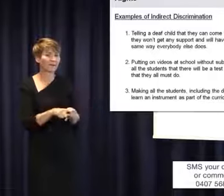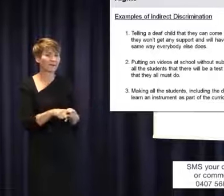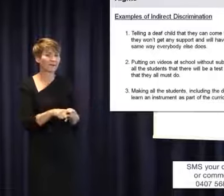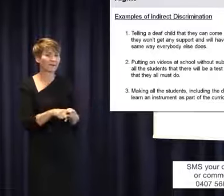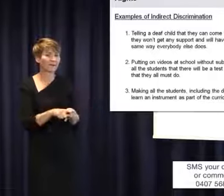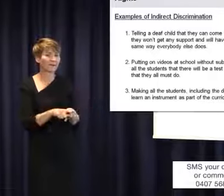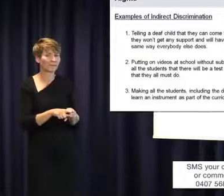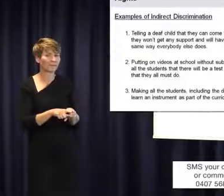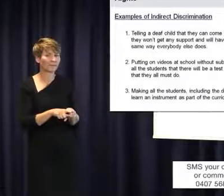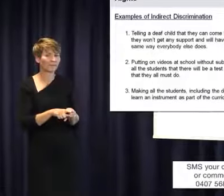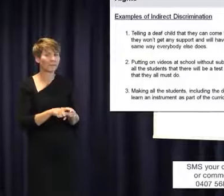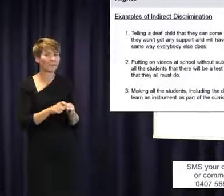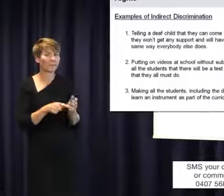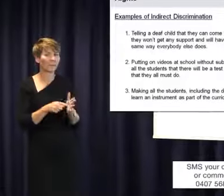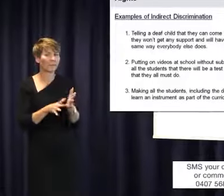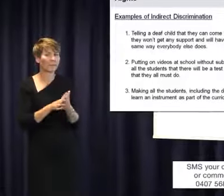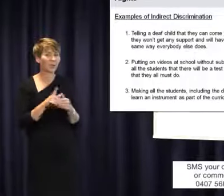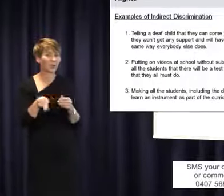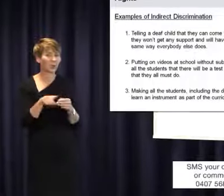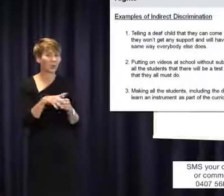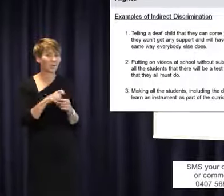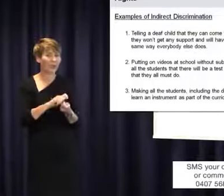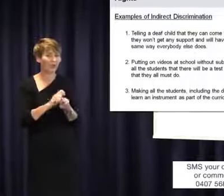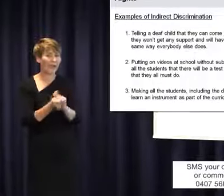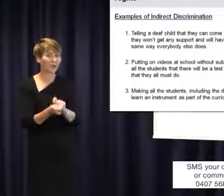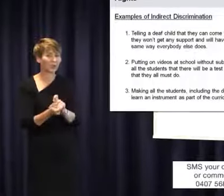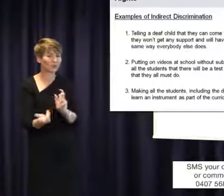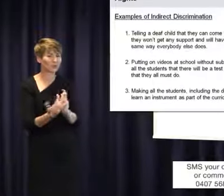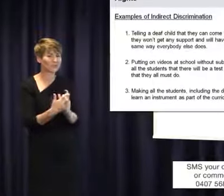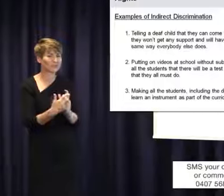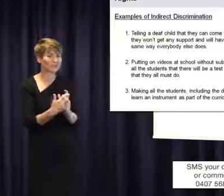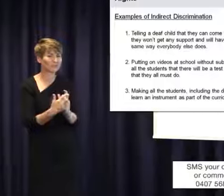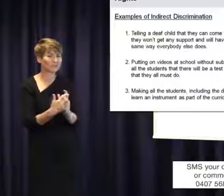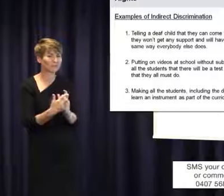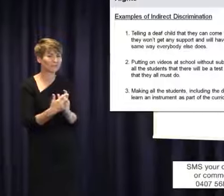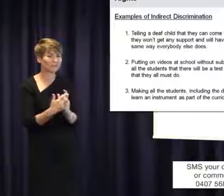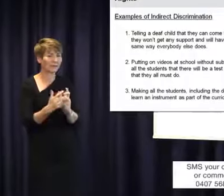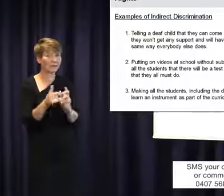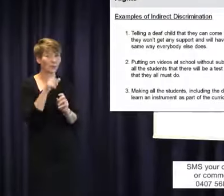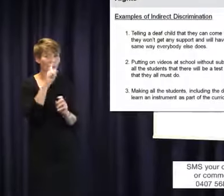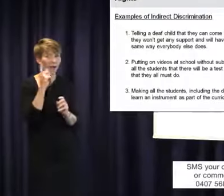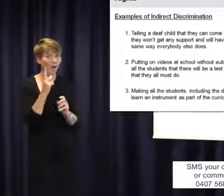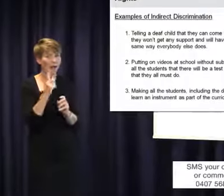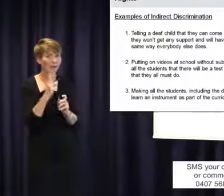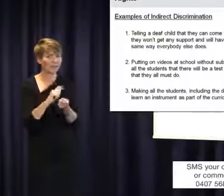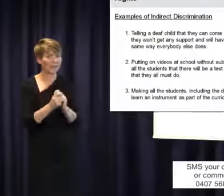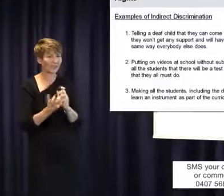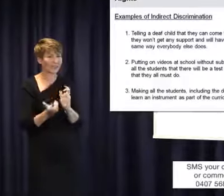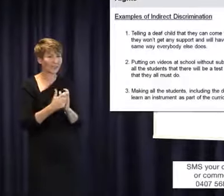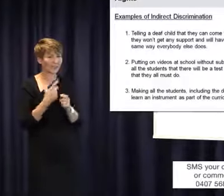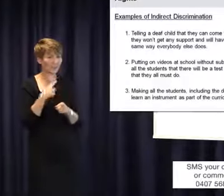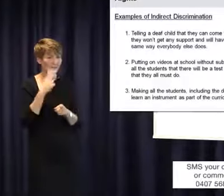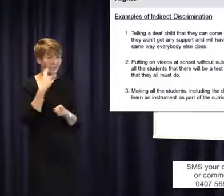fit in, whether they can fit in on the same basis as everybody else or not. Here's some